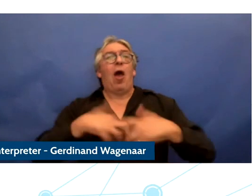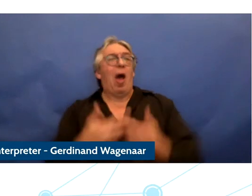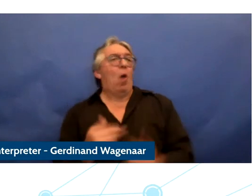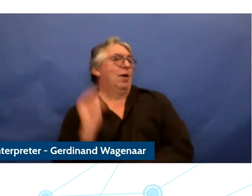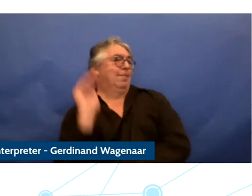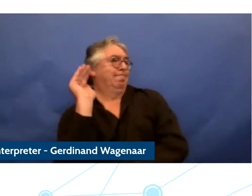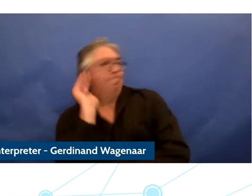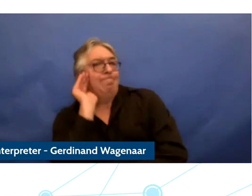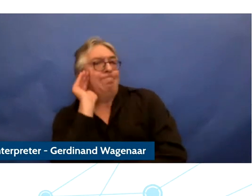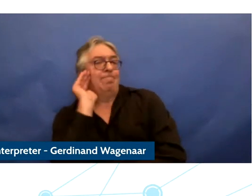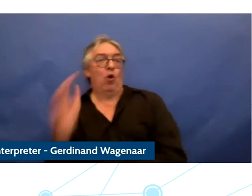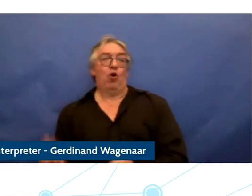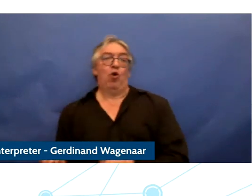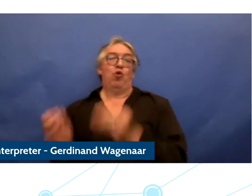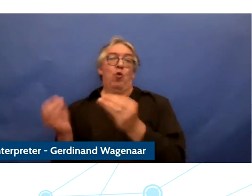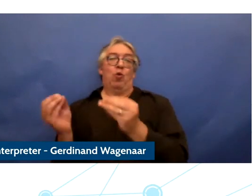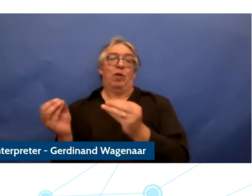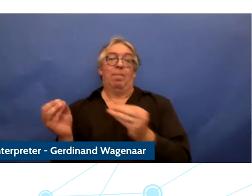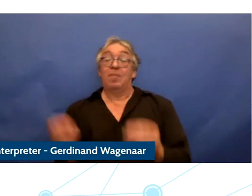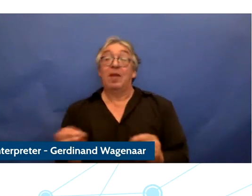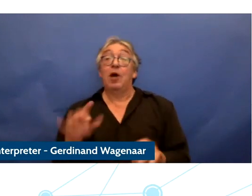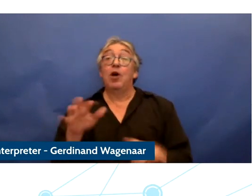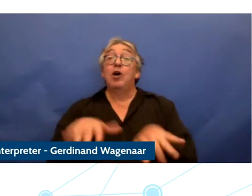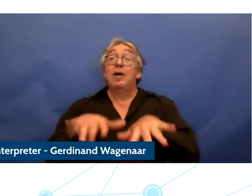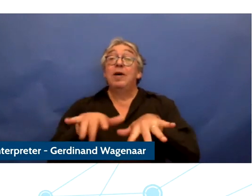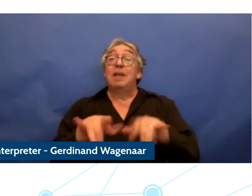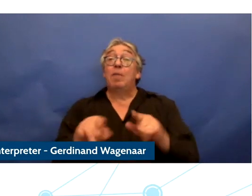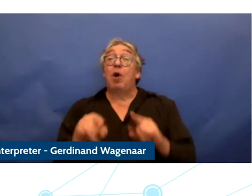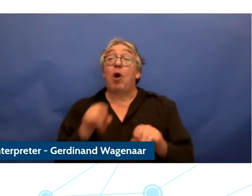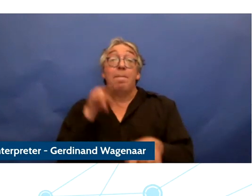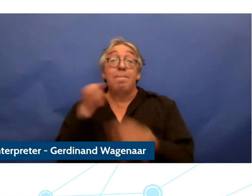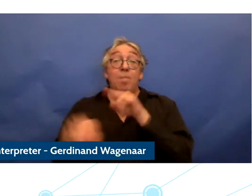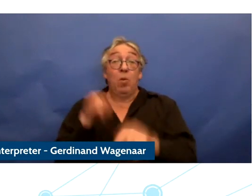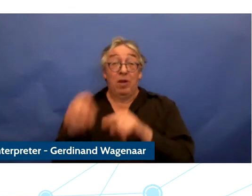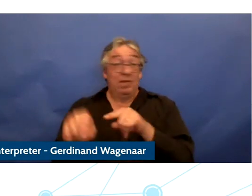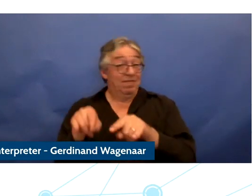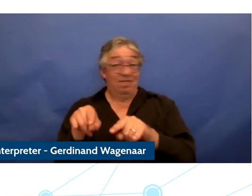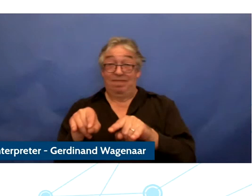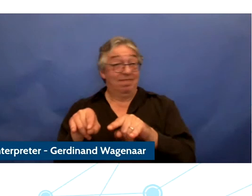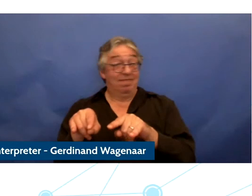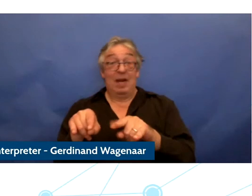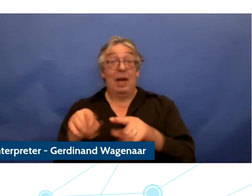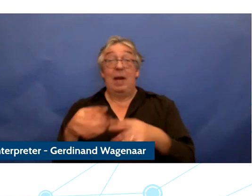cyberbullying and other electronic crime is justified and only then